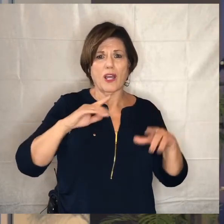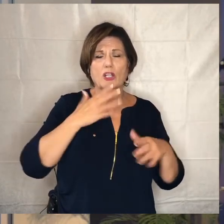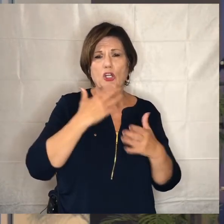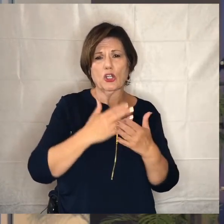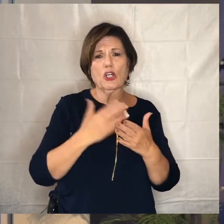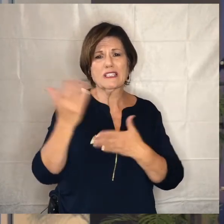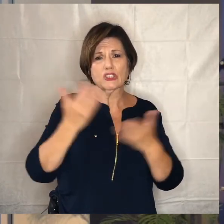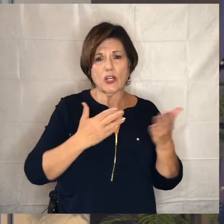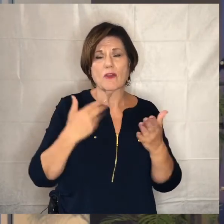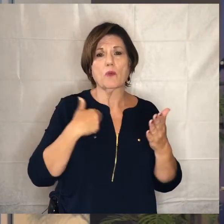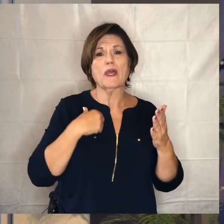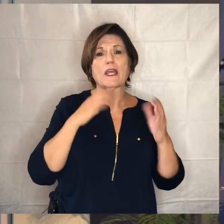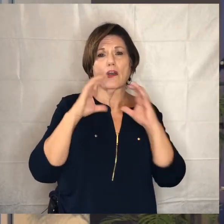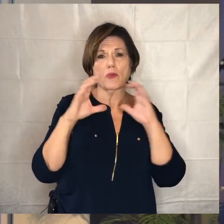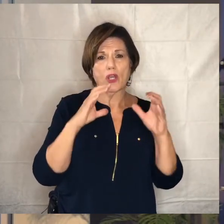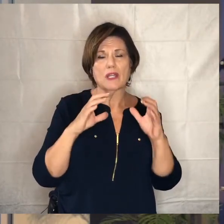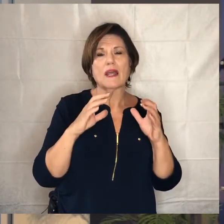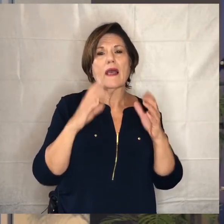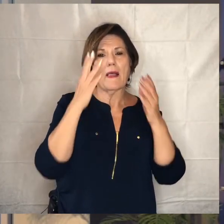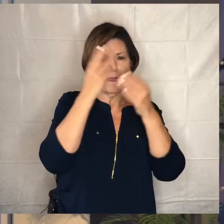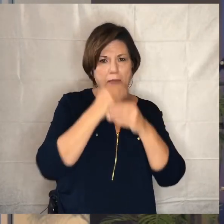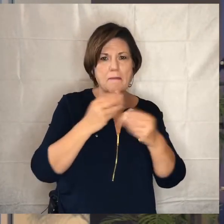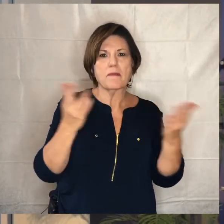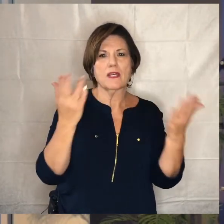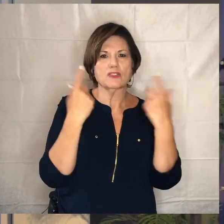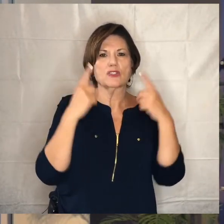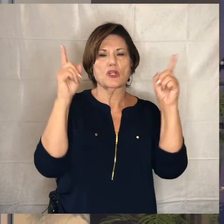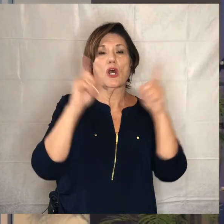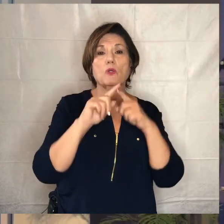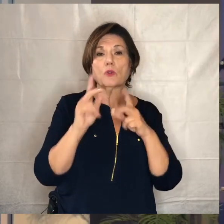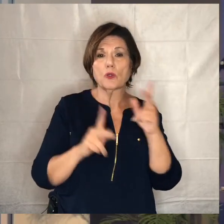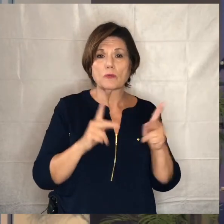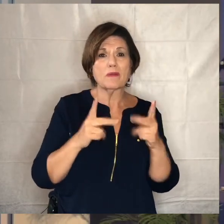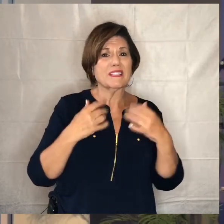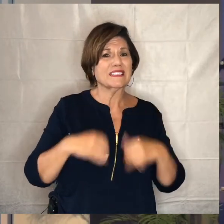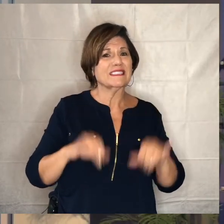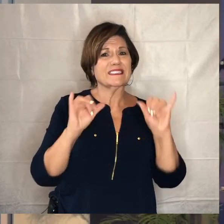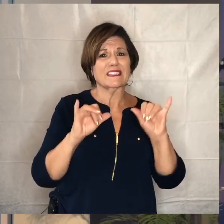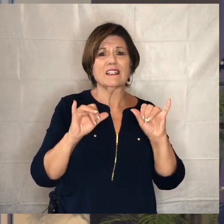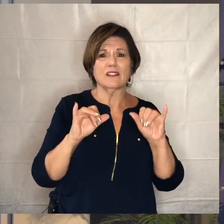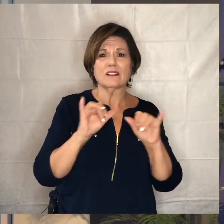where we can communicate the message really clearly and effectively to people who still would have to remain at home